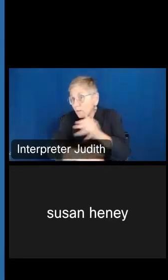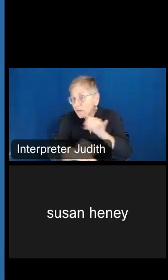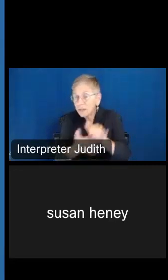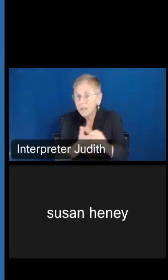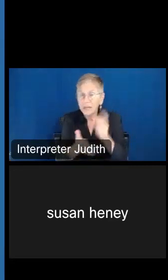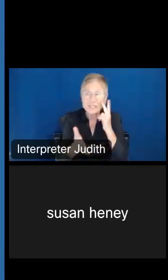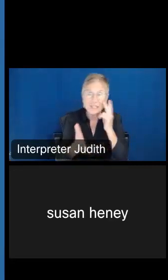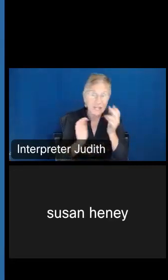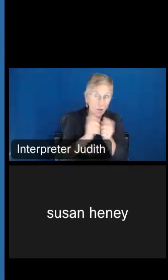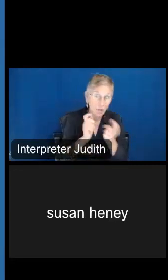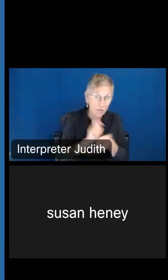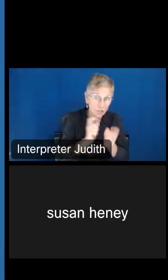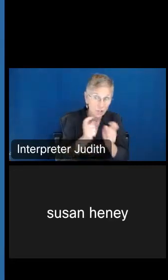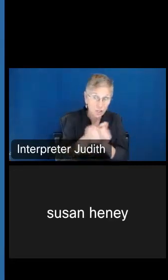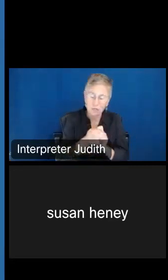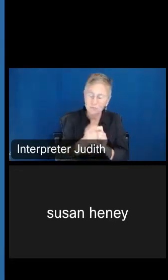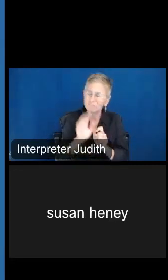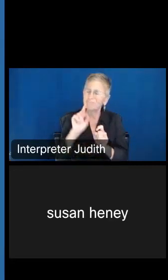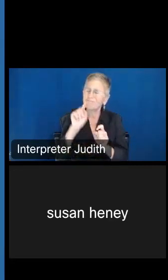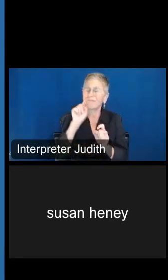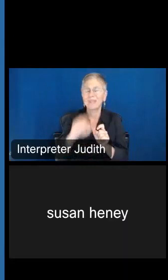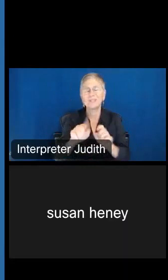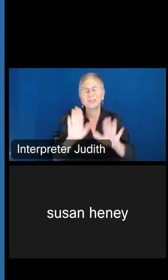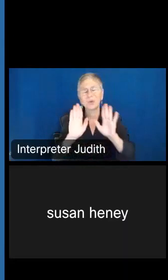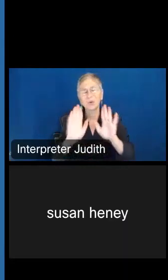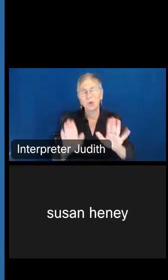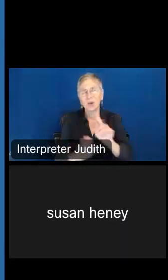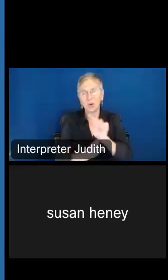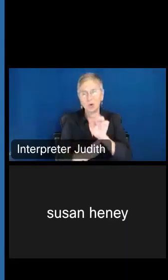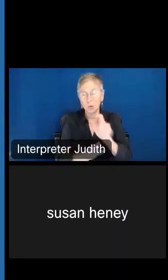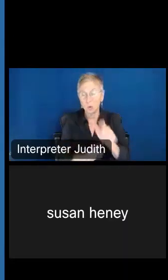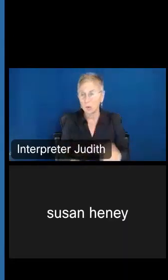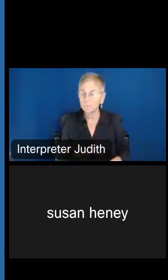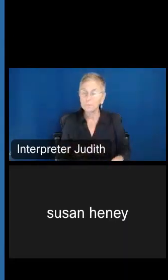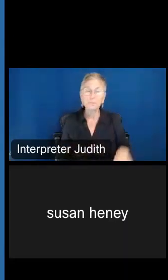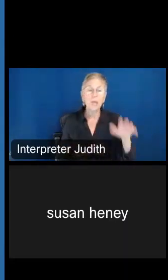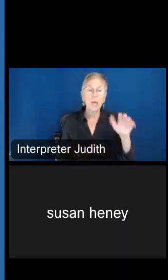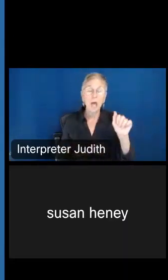MDAT is a great tool for that. And Ana had mentioned earlier there is a chart up here